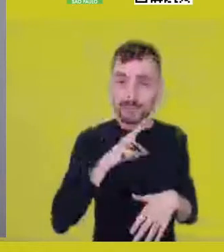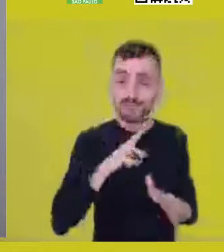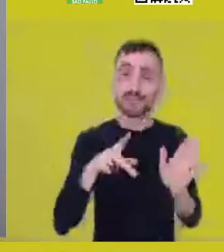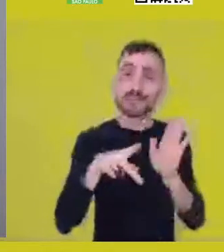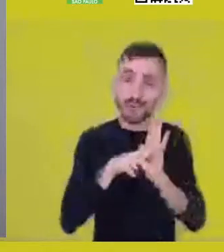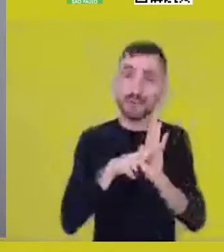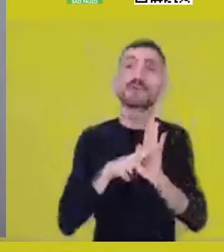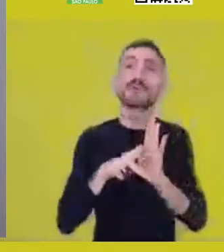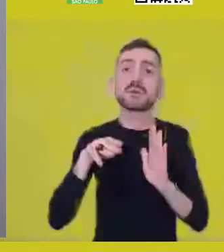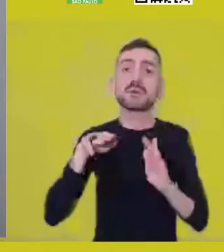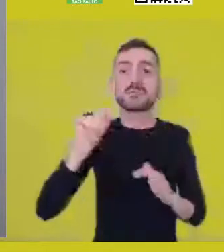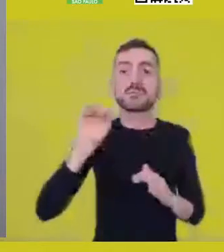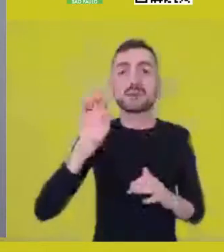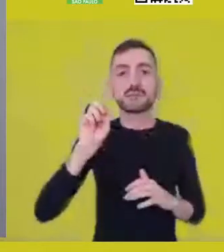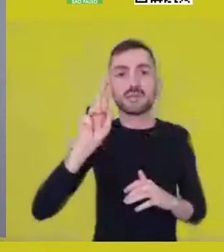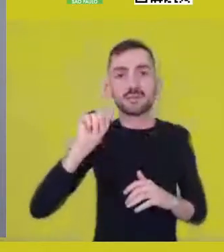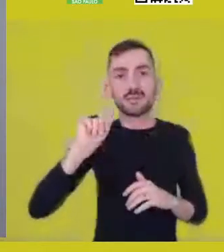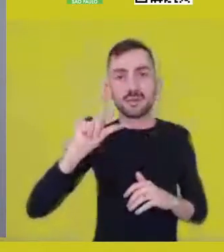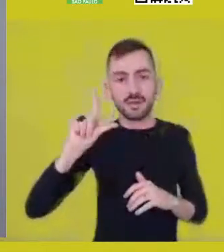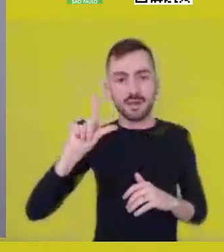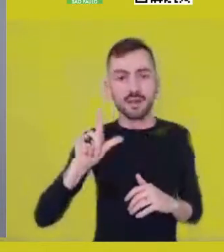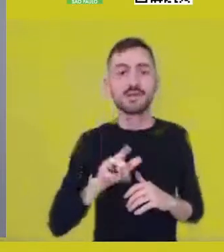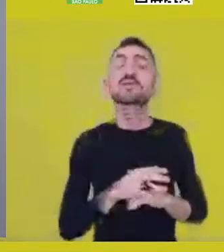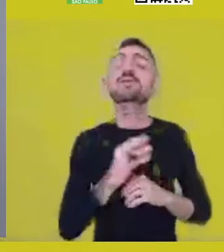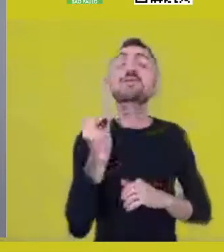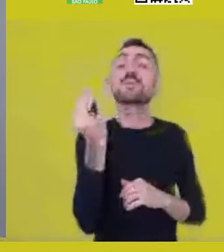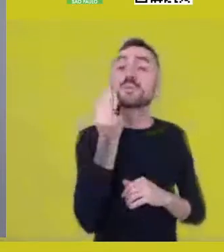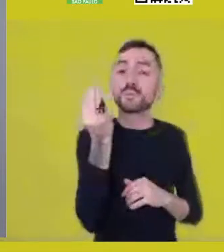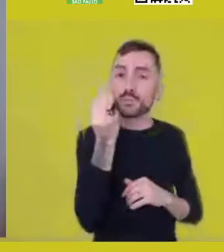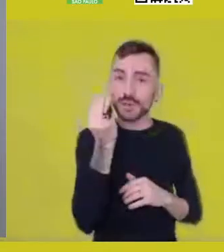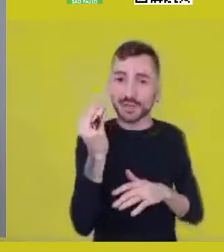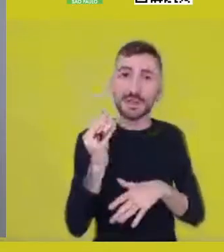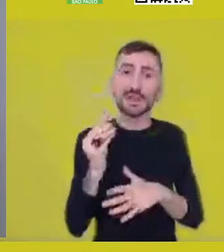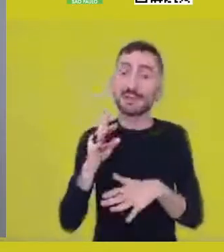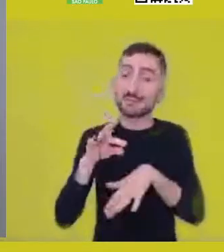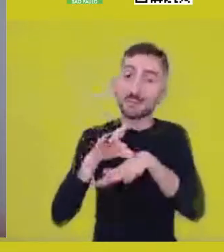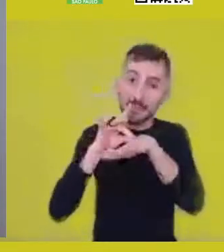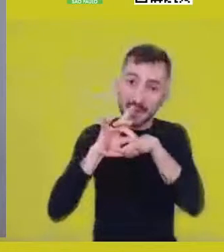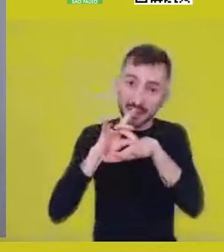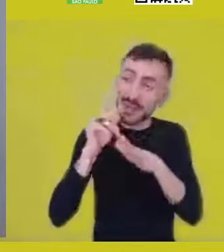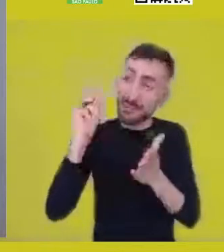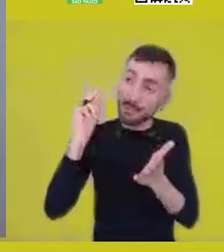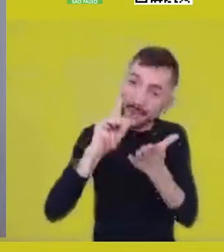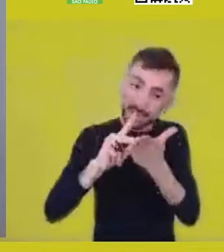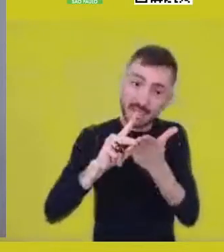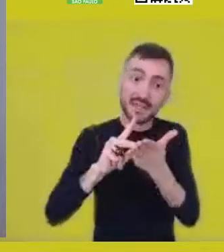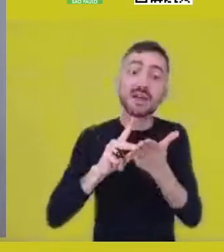that somehow organizes and presentifies an energy called Nkisi